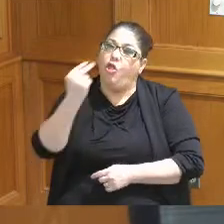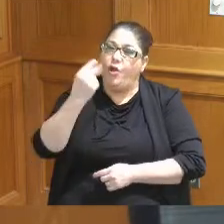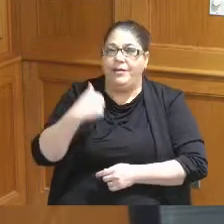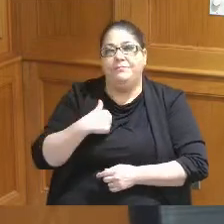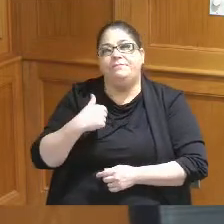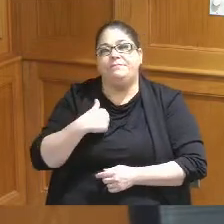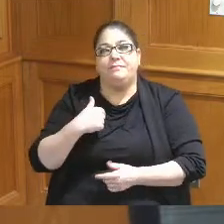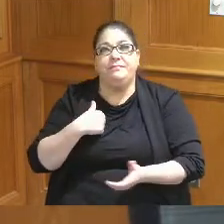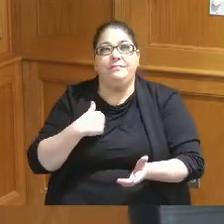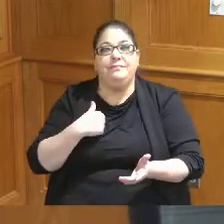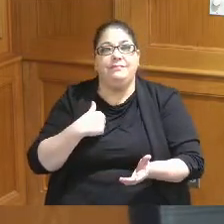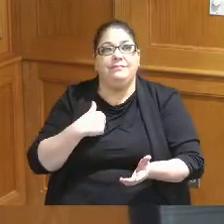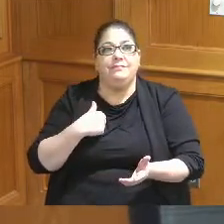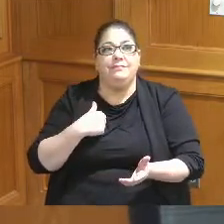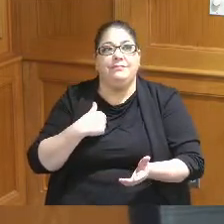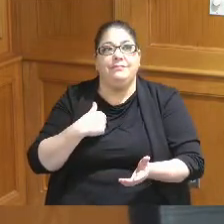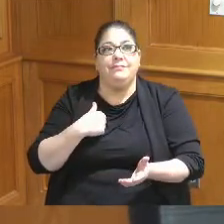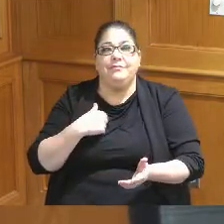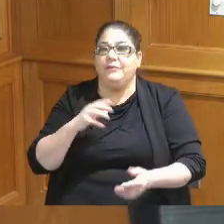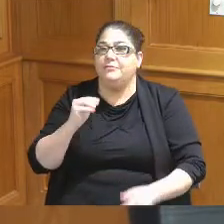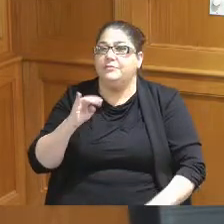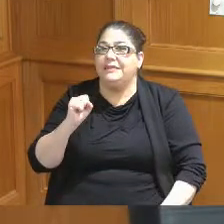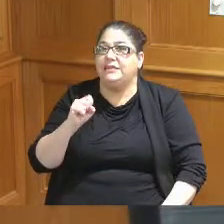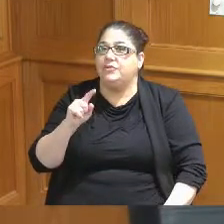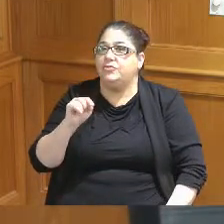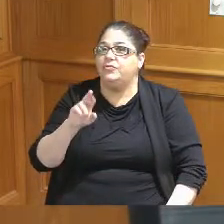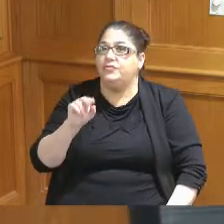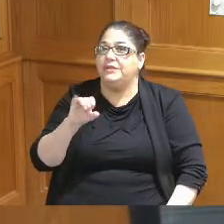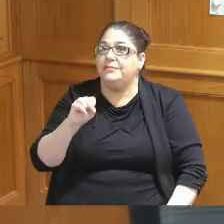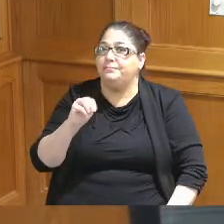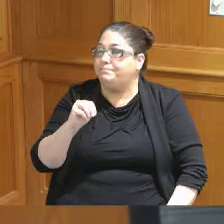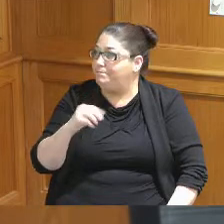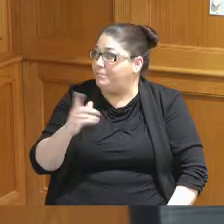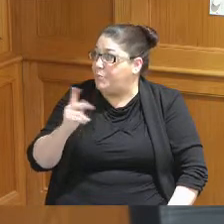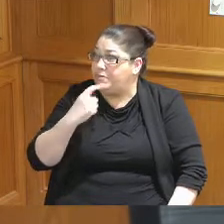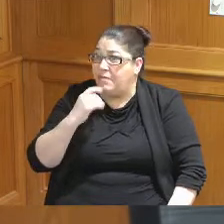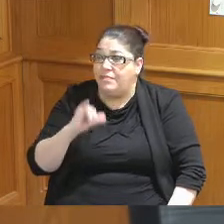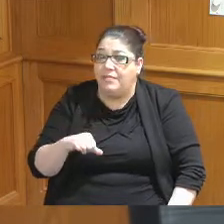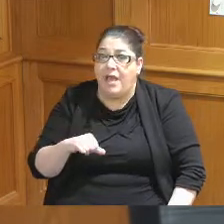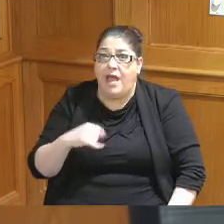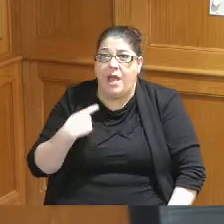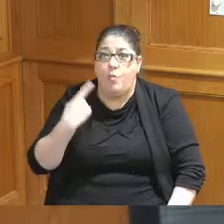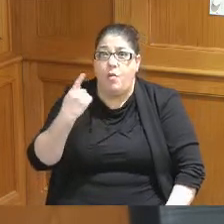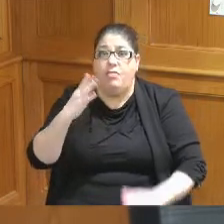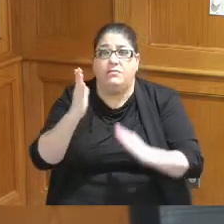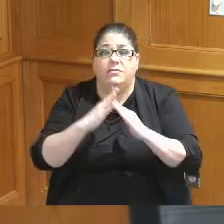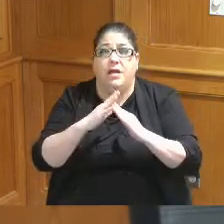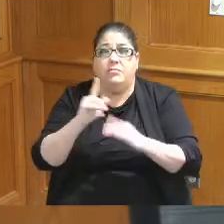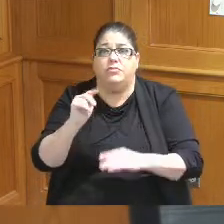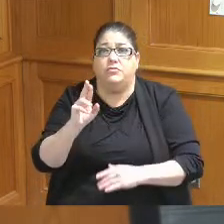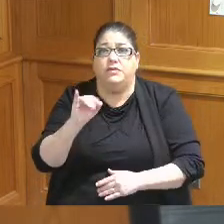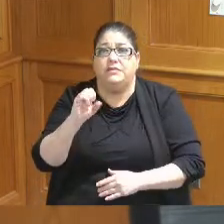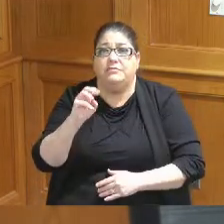actually miss tourism they've had it out there I'm one of the top tourism people this is what I do